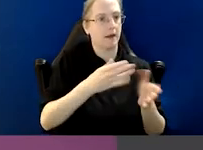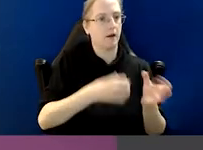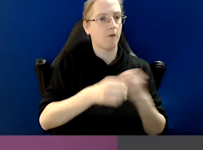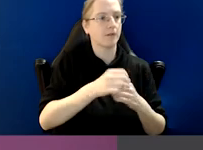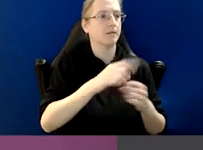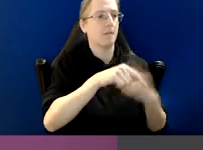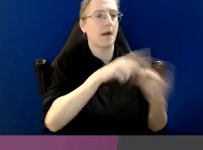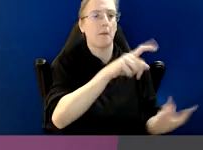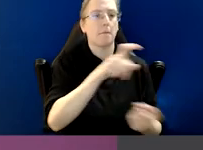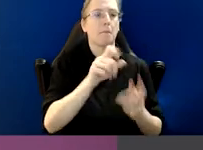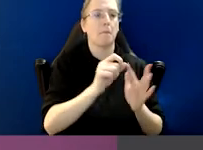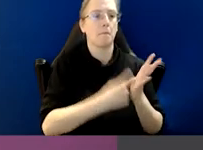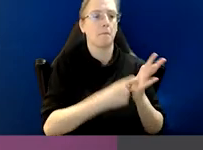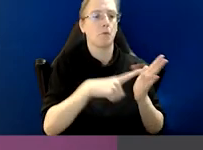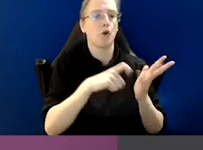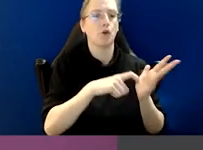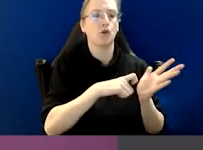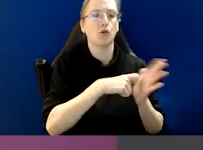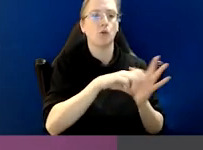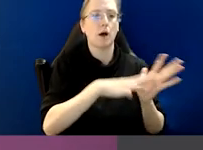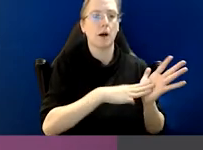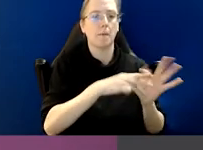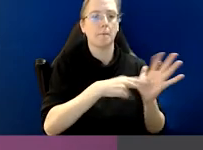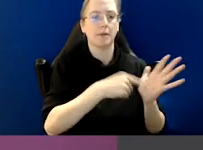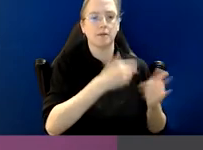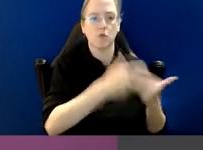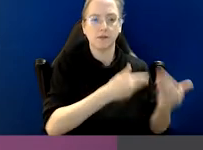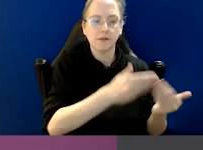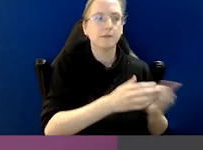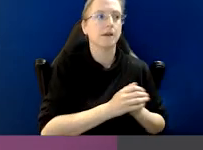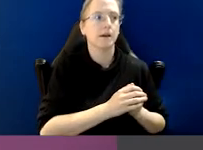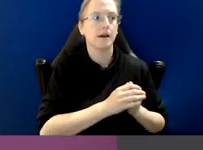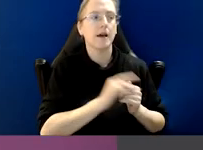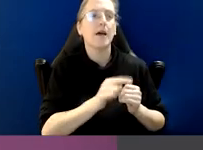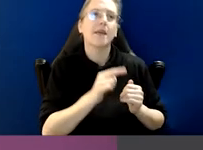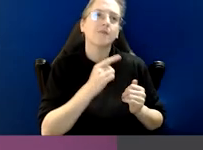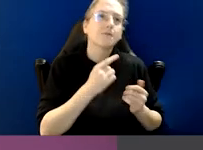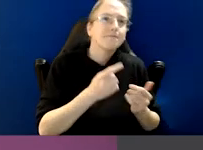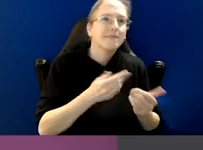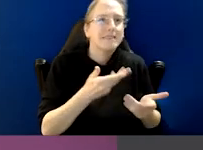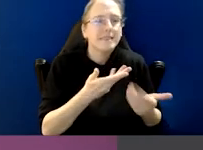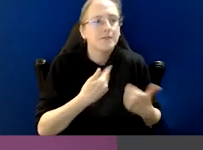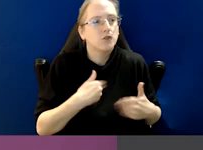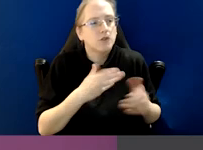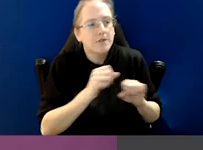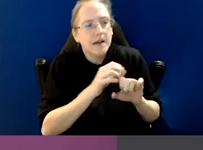open and competitive procurement processes and so on. Which give a sense of the intended meaning of corrupt conduct,